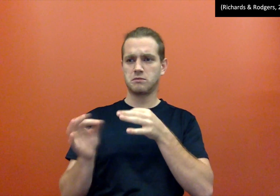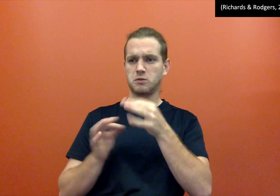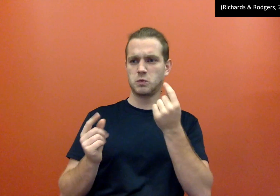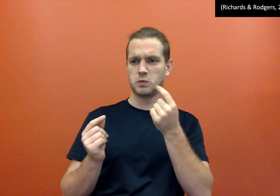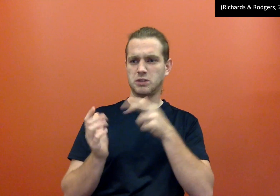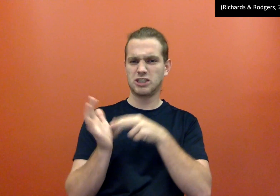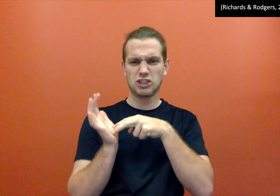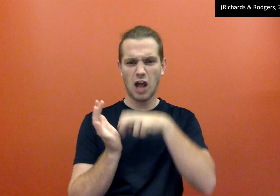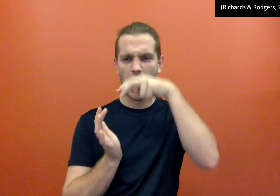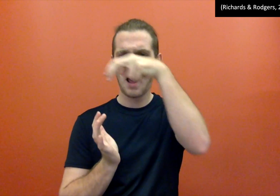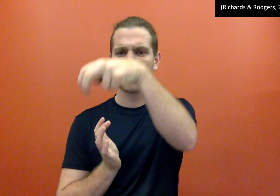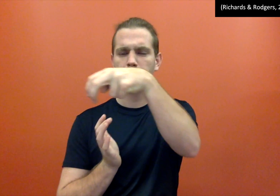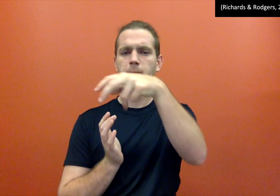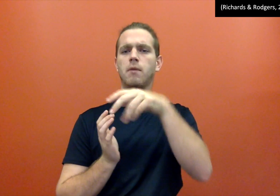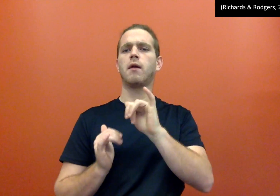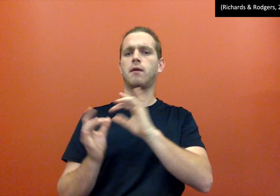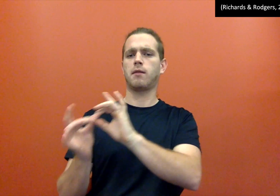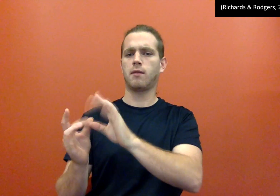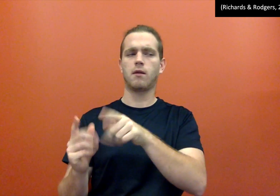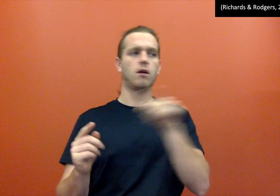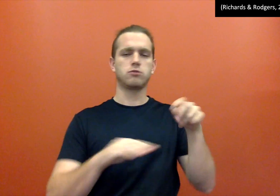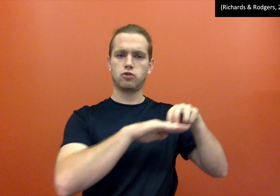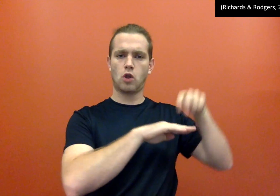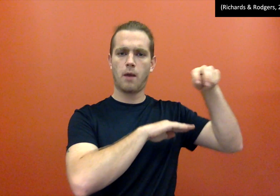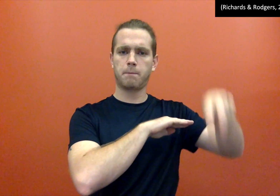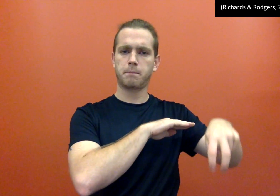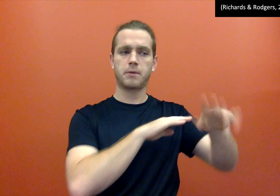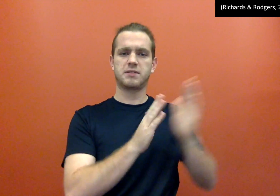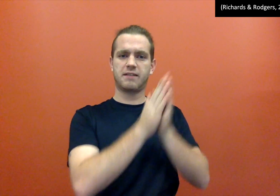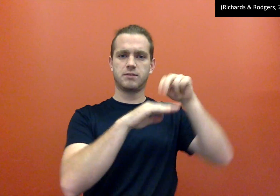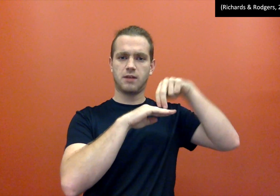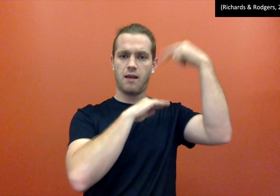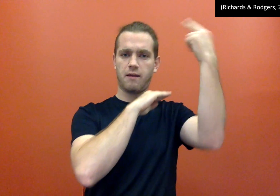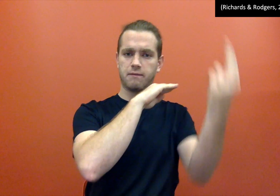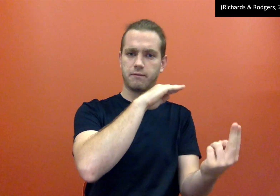Descriptions of what and where to jump depending what sport you play on.